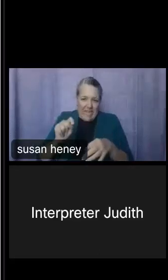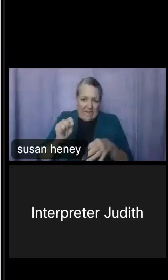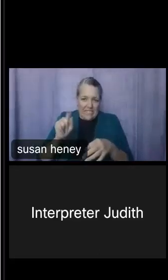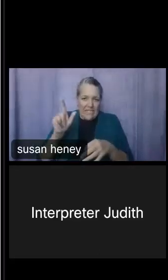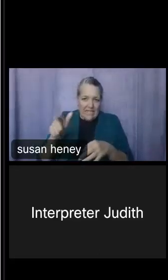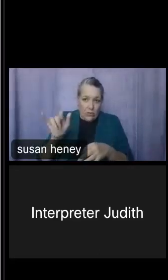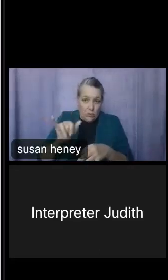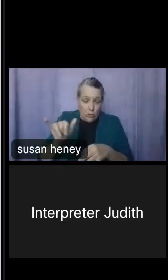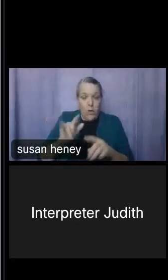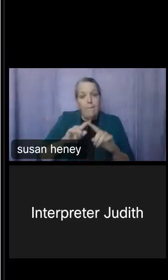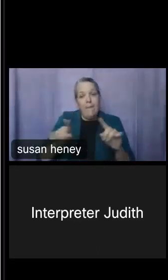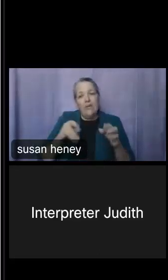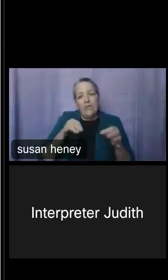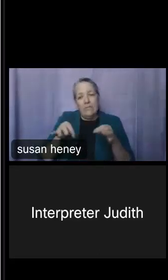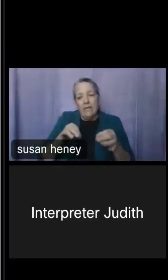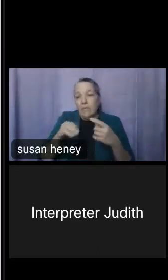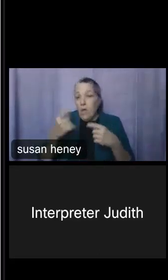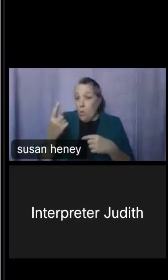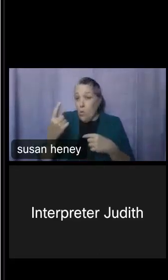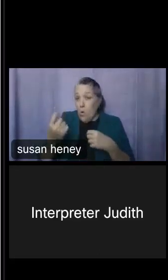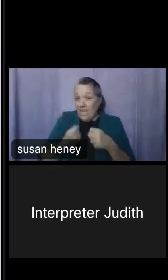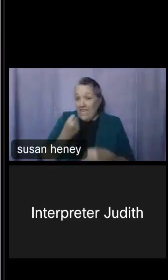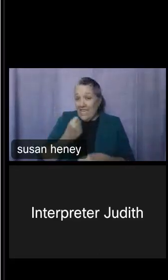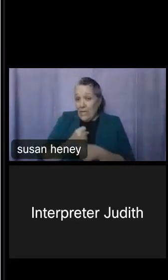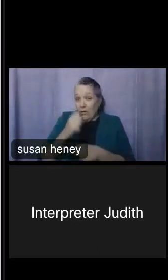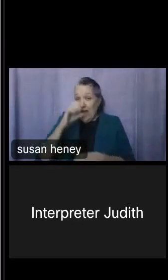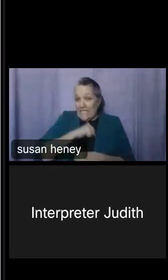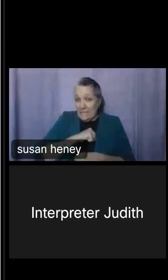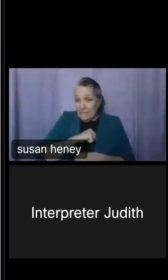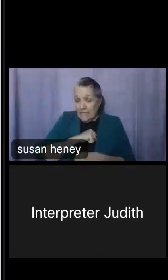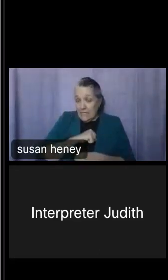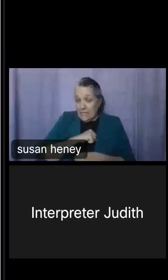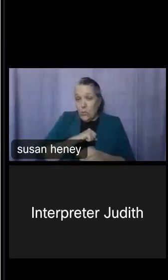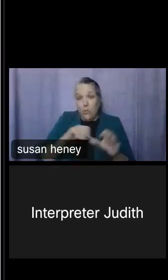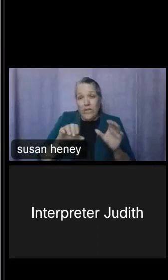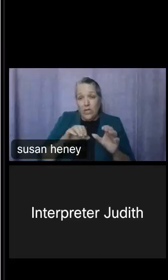it down for you, one-year estimates we conduct for populations that are over 65,000. There's